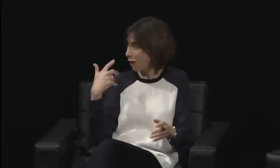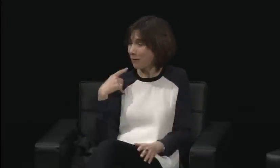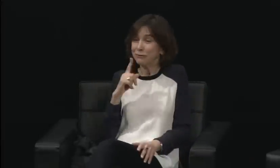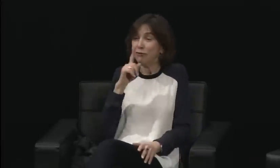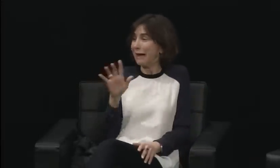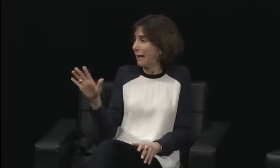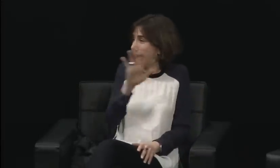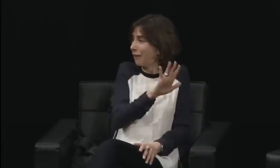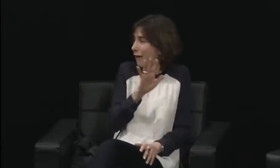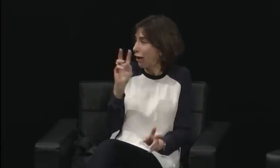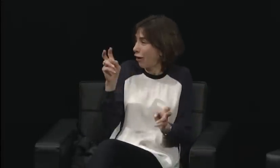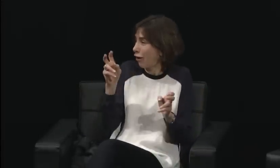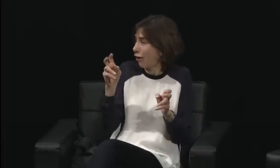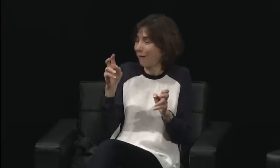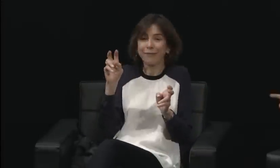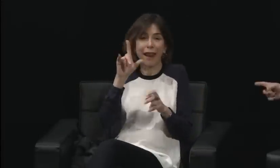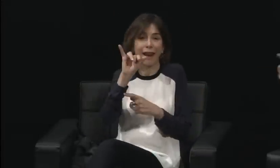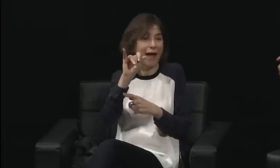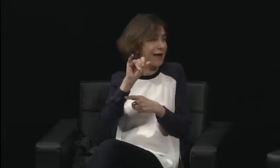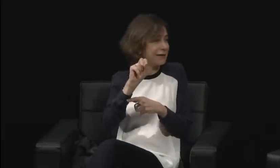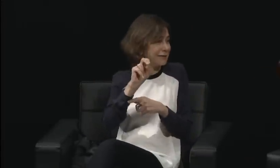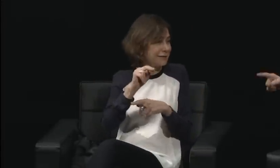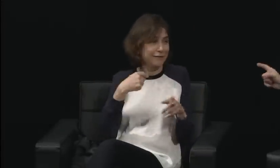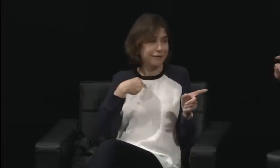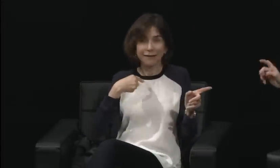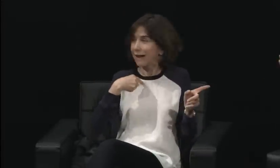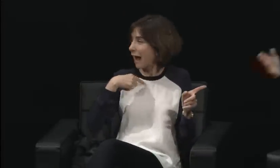All of that was coming into this building wave.